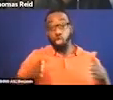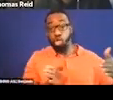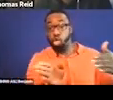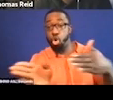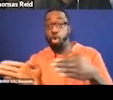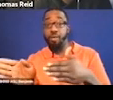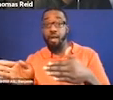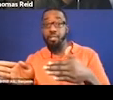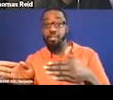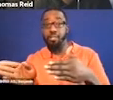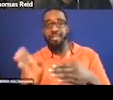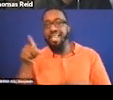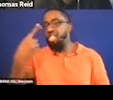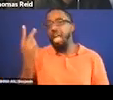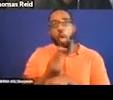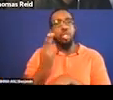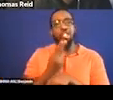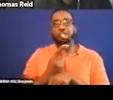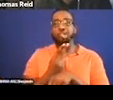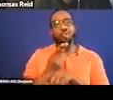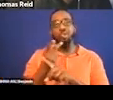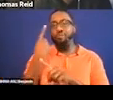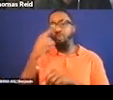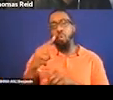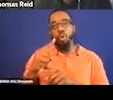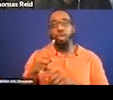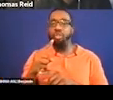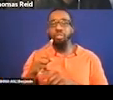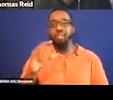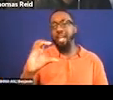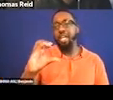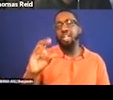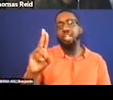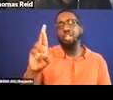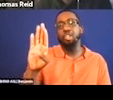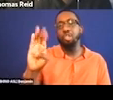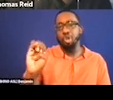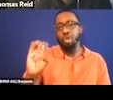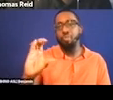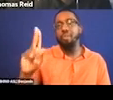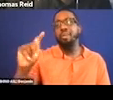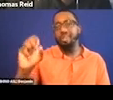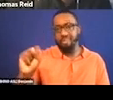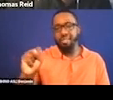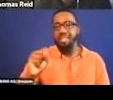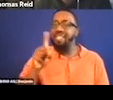in making films and other visual content, thinking about and including AD in their production, preferably